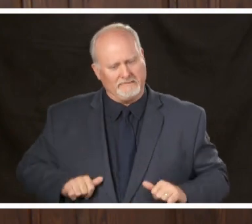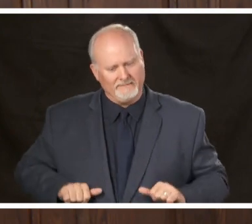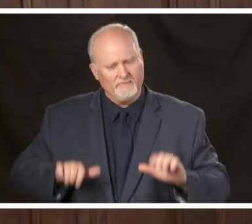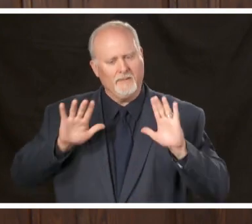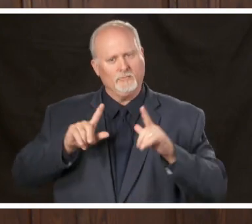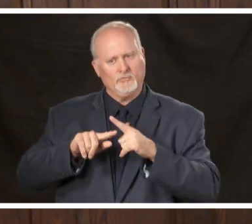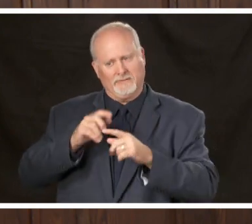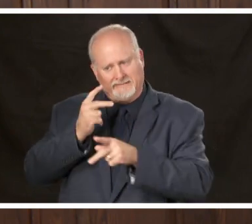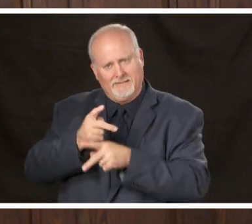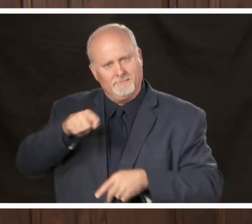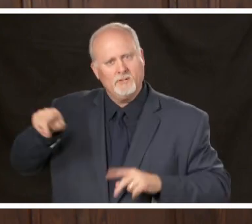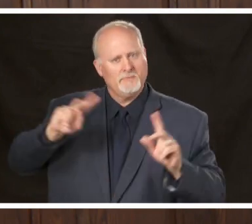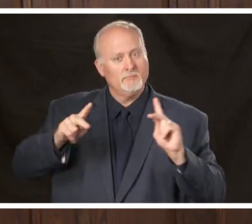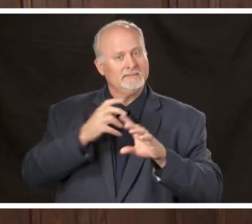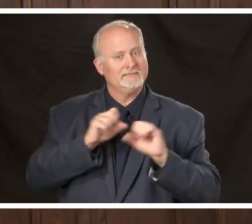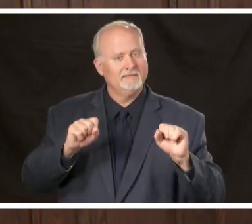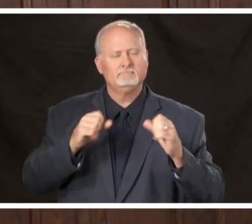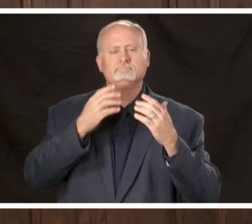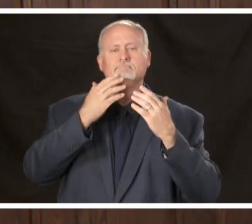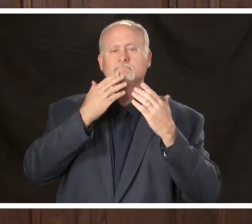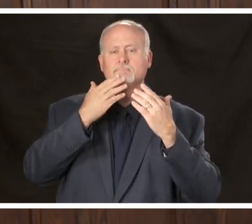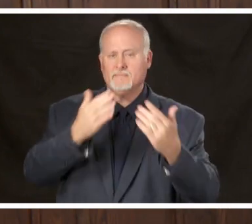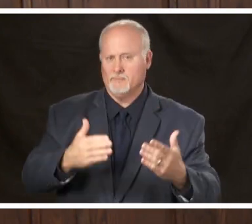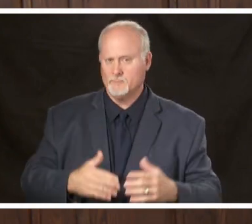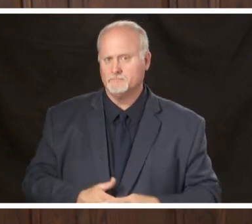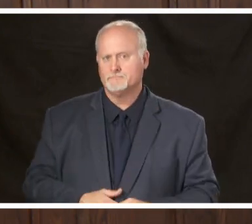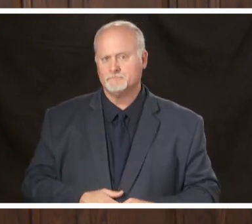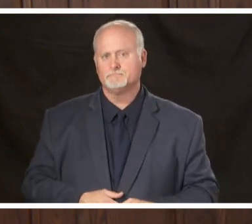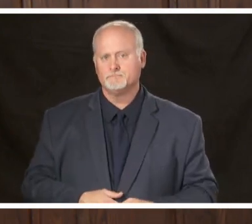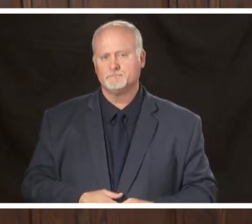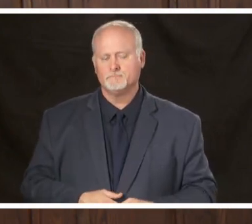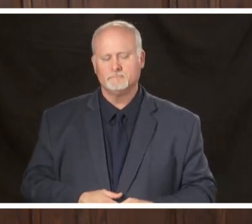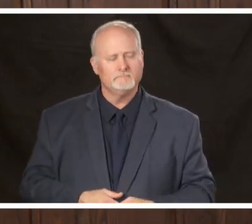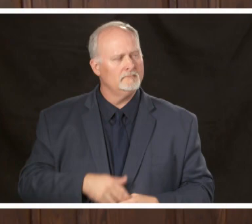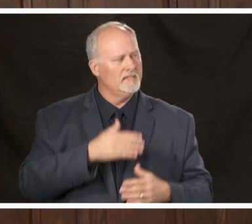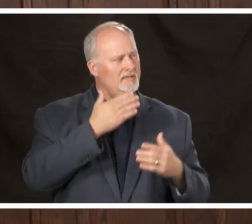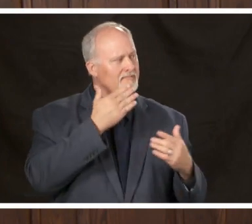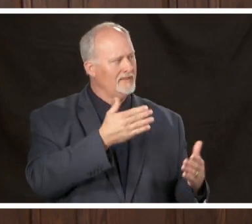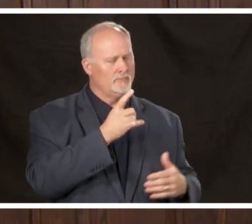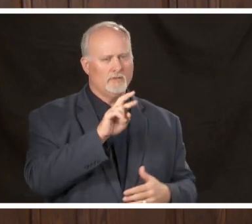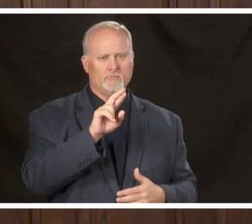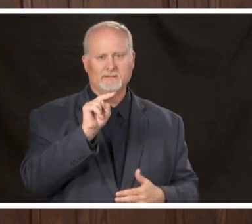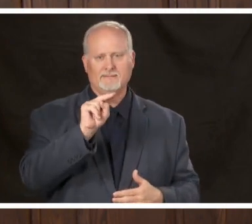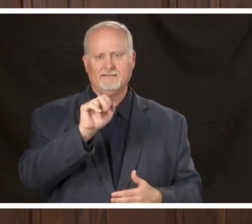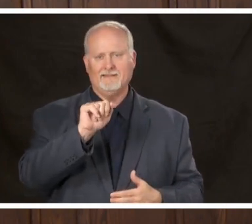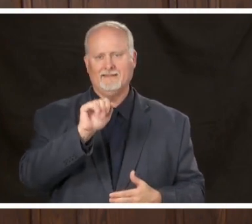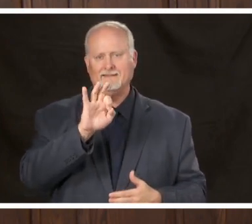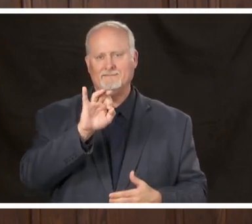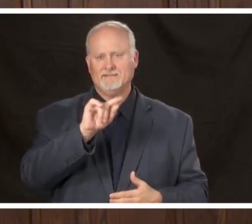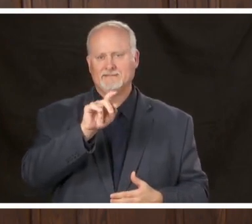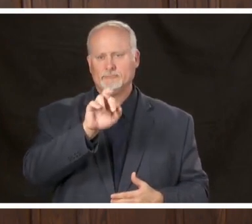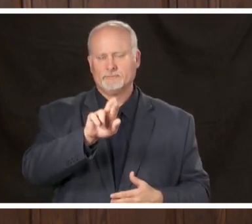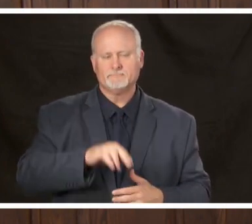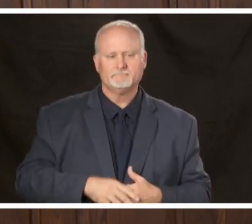thank you thank you very much dr. Nafziger we appreciate it